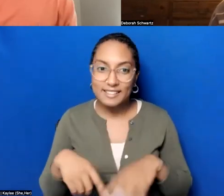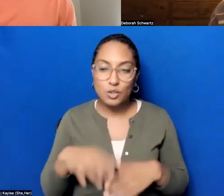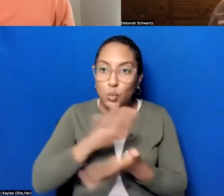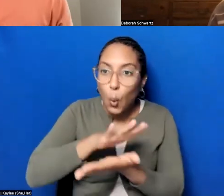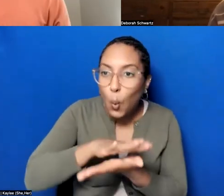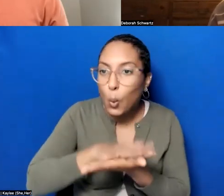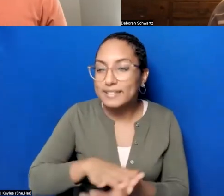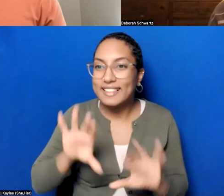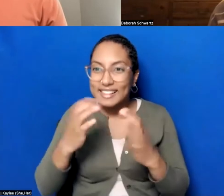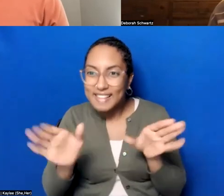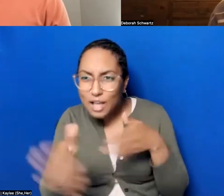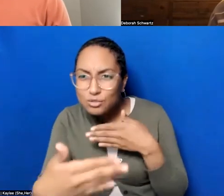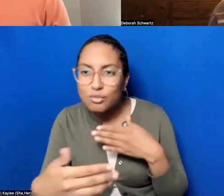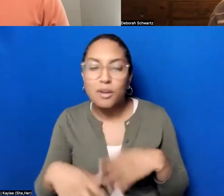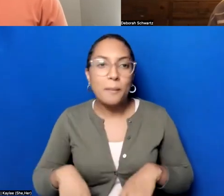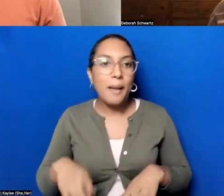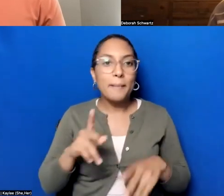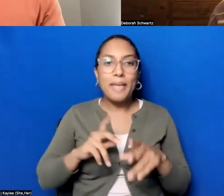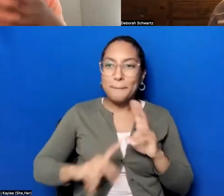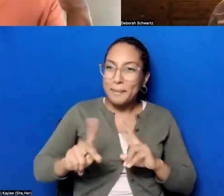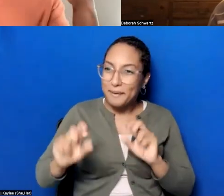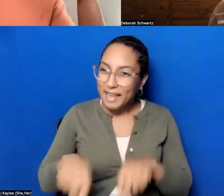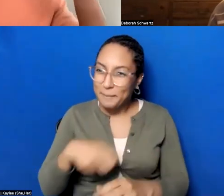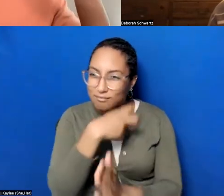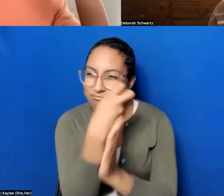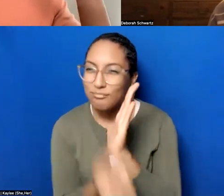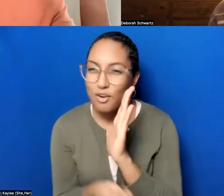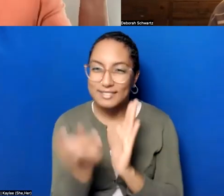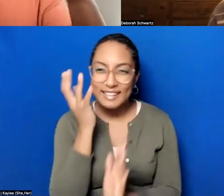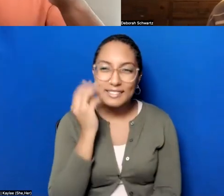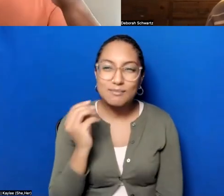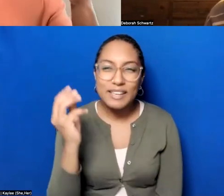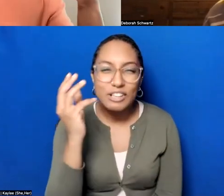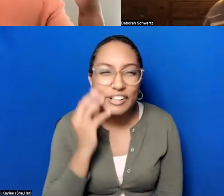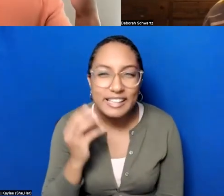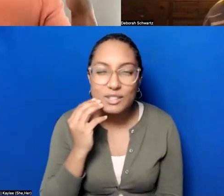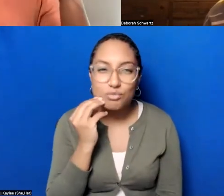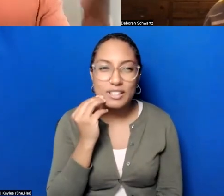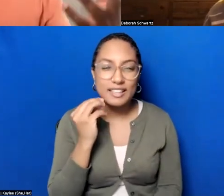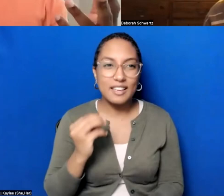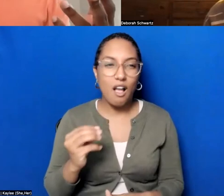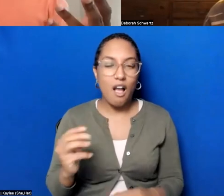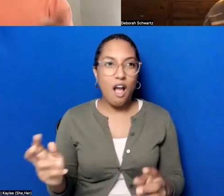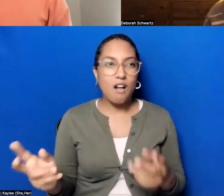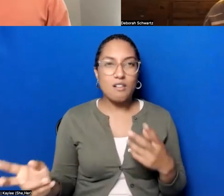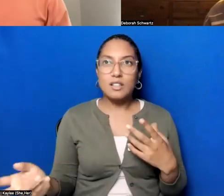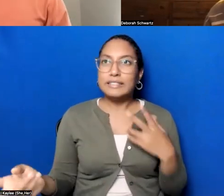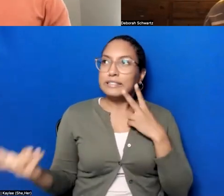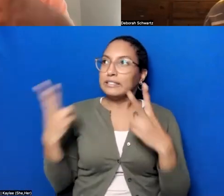people in an experience, you know, and the- sort of surrounding them with sensory inputs,